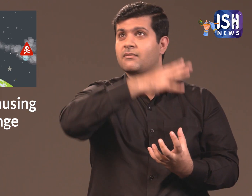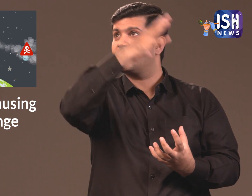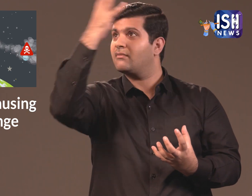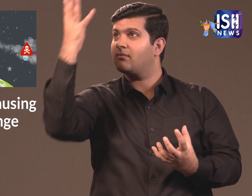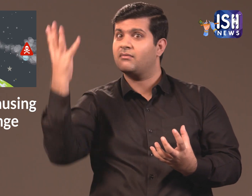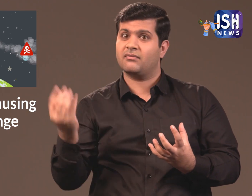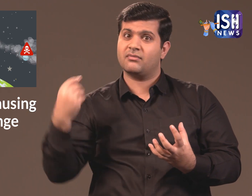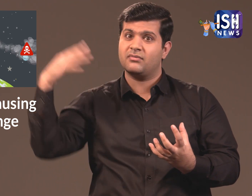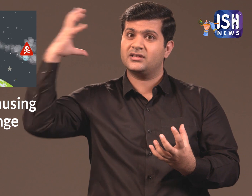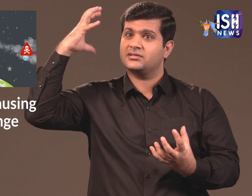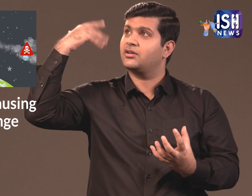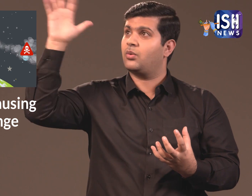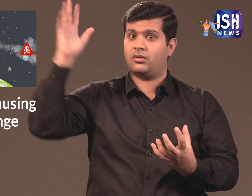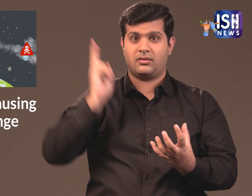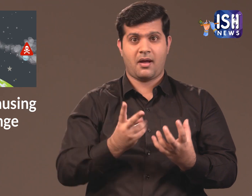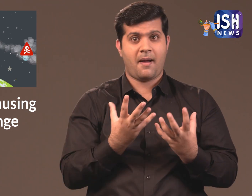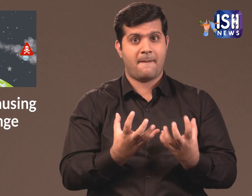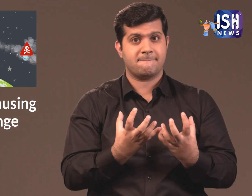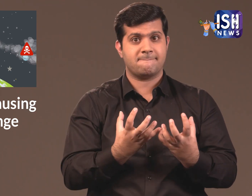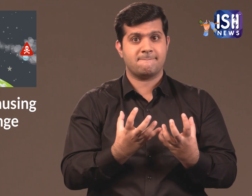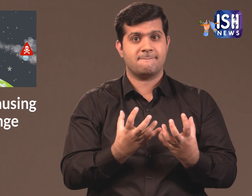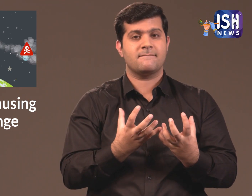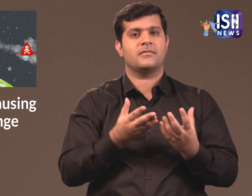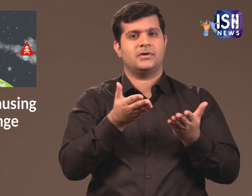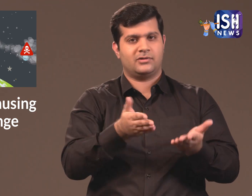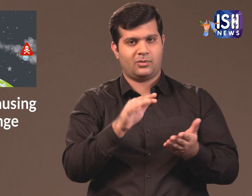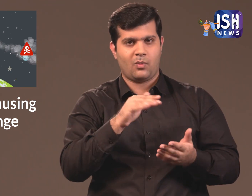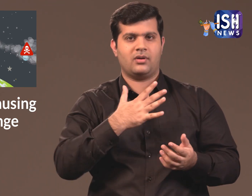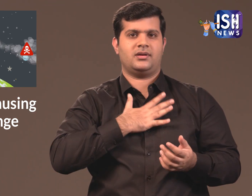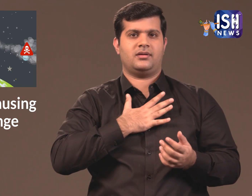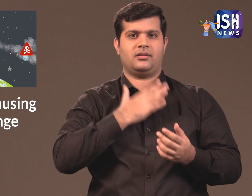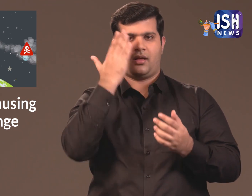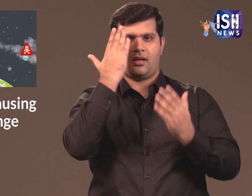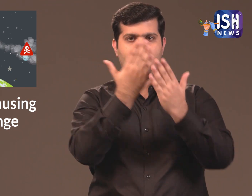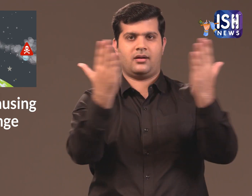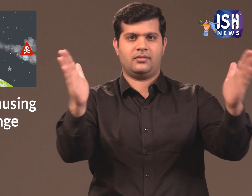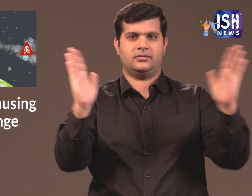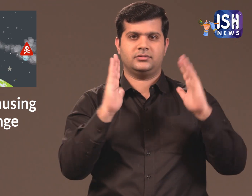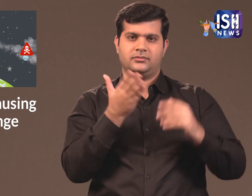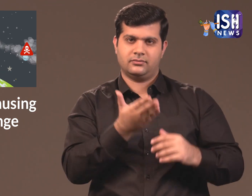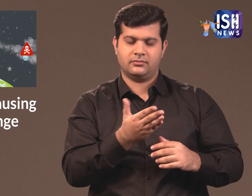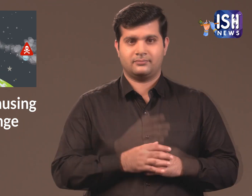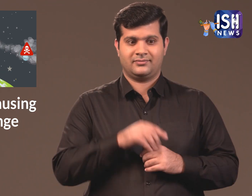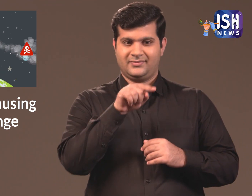The heat remains throughout the day even after the sunsets. This is the Greenhouse Effect.